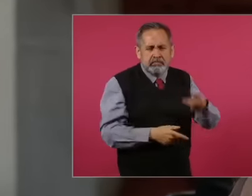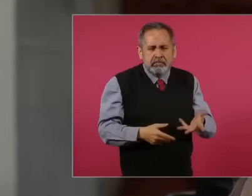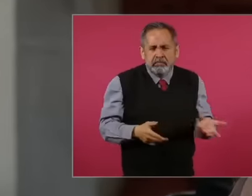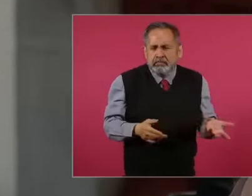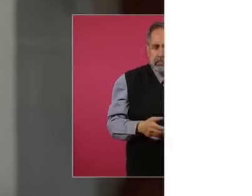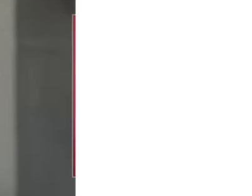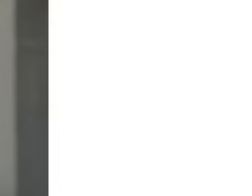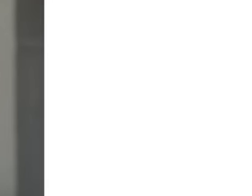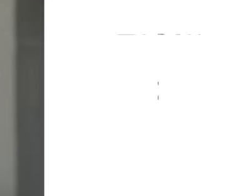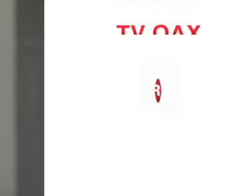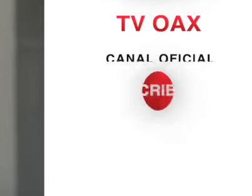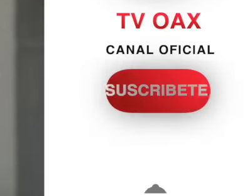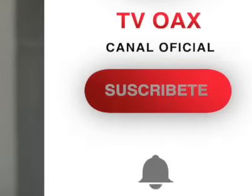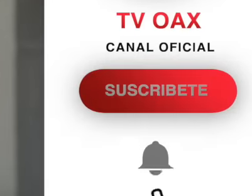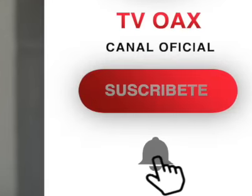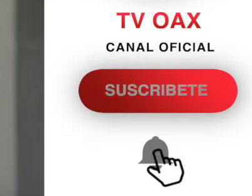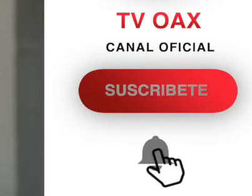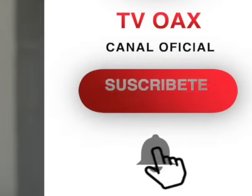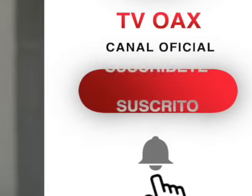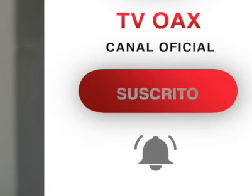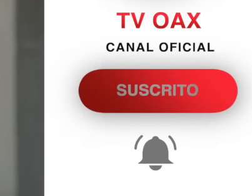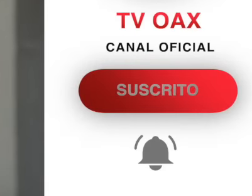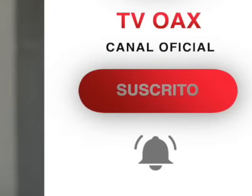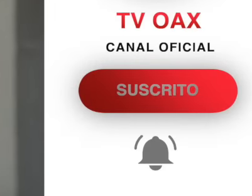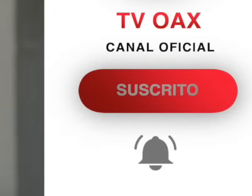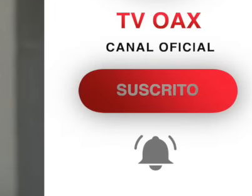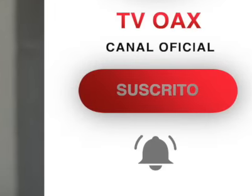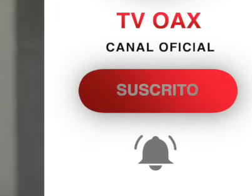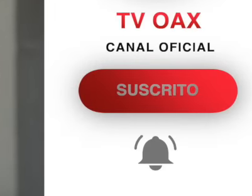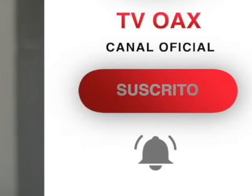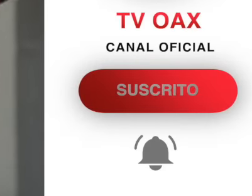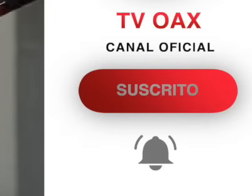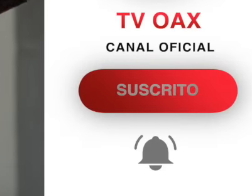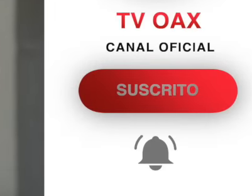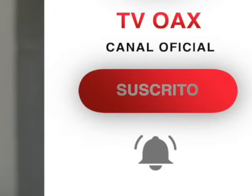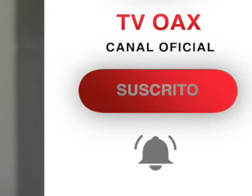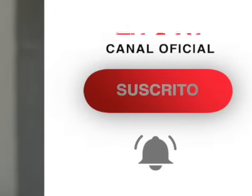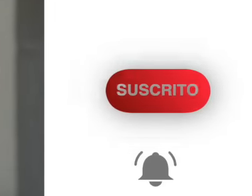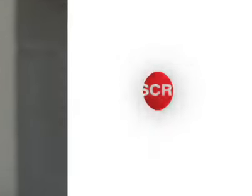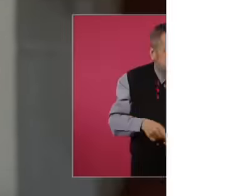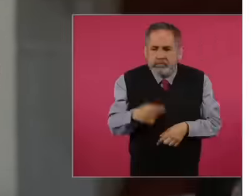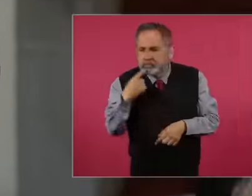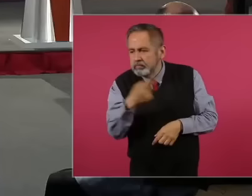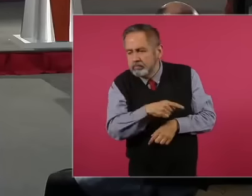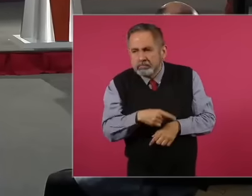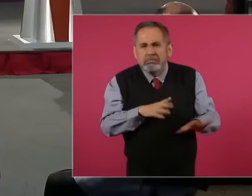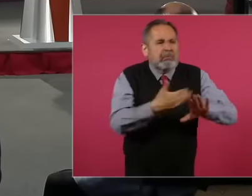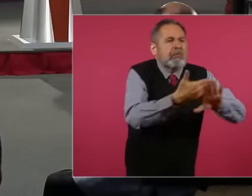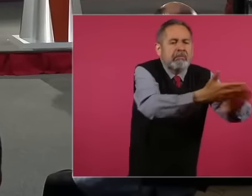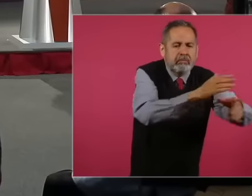that or that they express their right to dissent. Those who are in the corner say it. The president